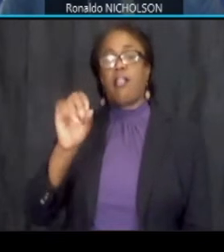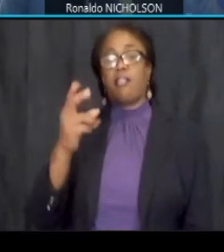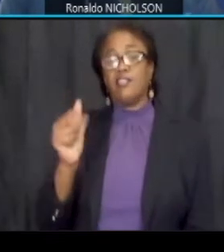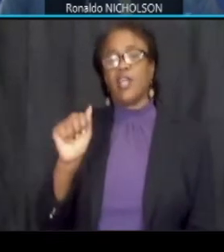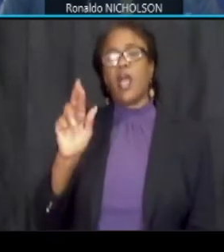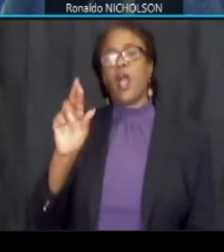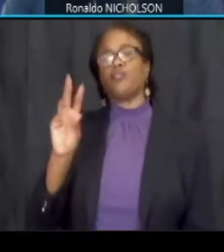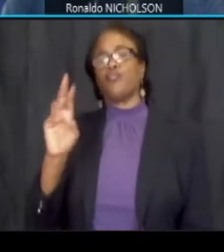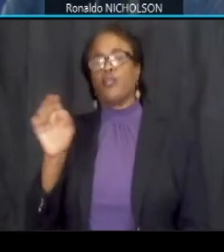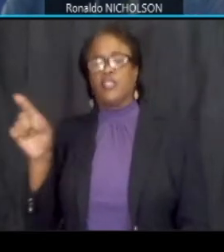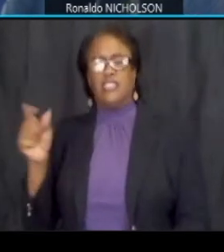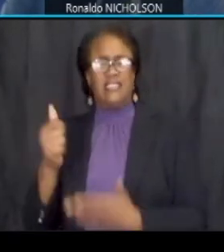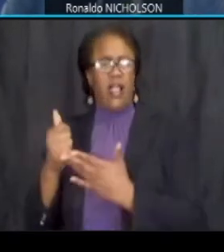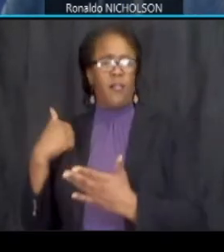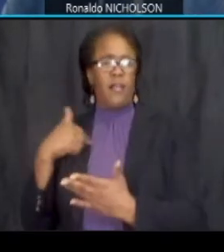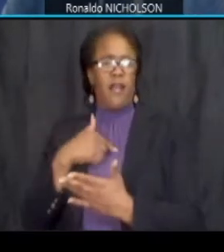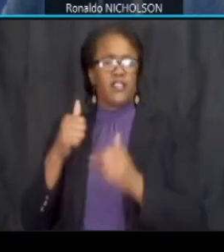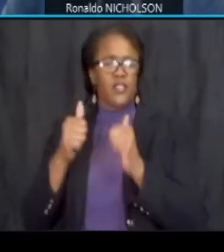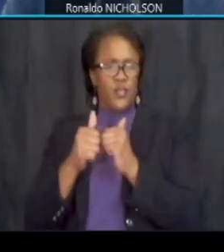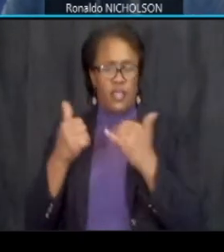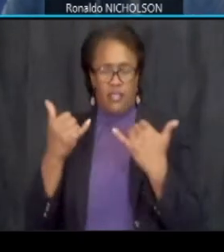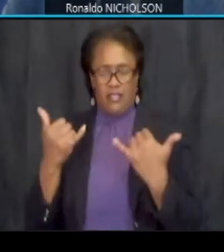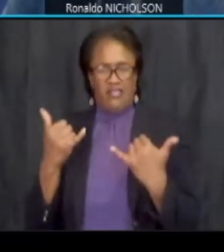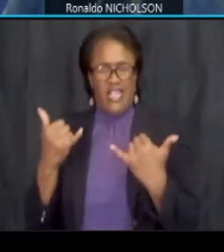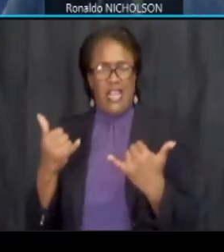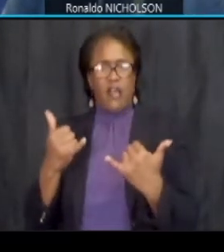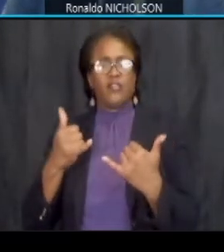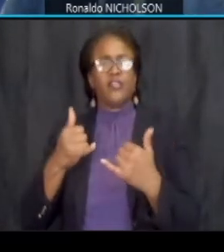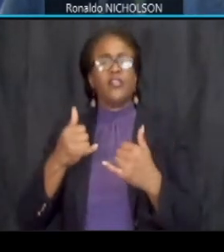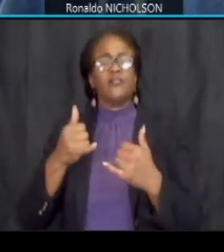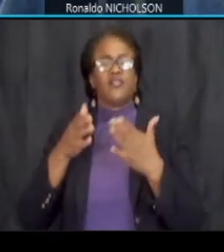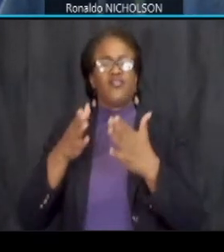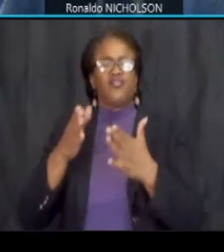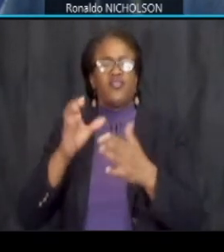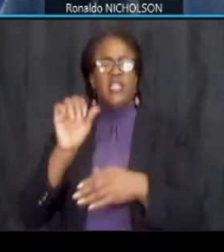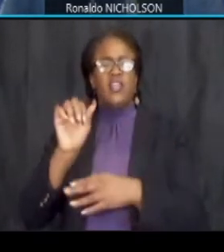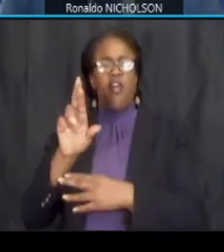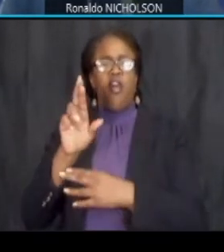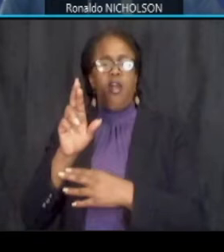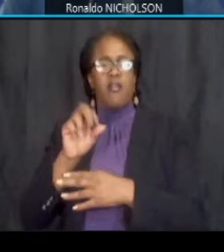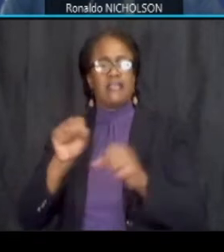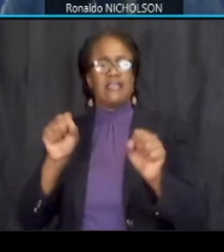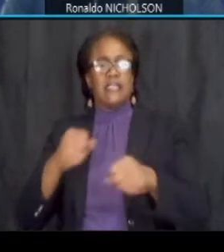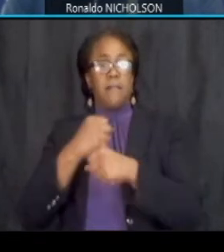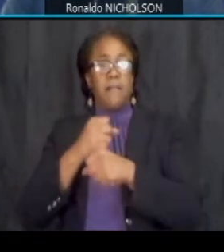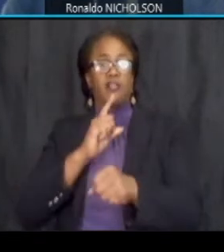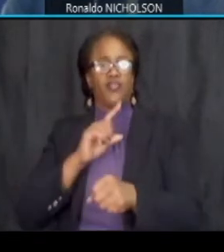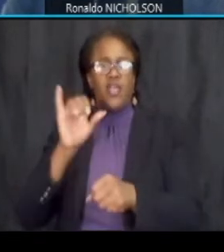with us with the existing streetcar systems and making sure the extension transitions seamlessly